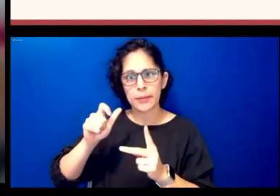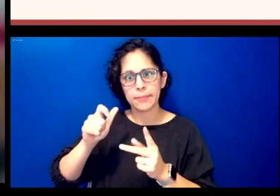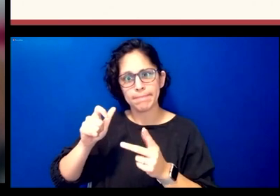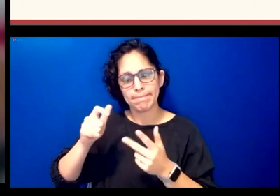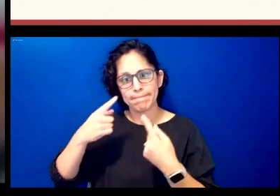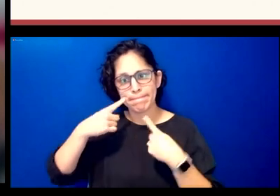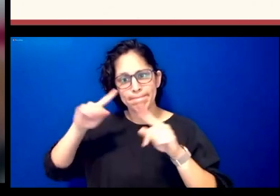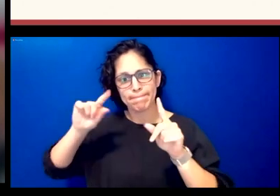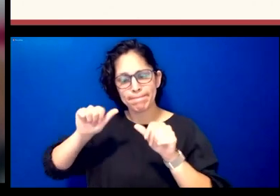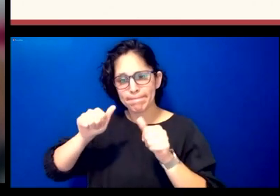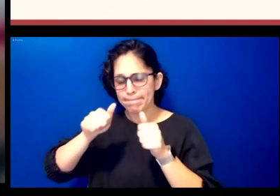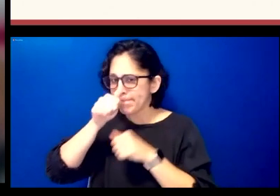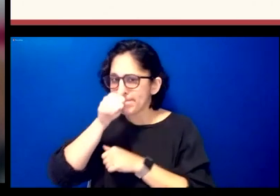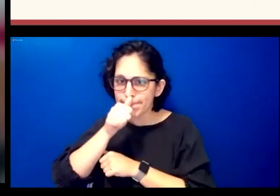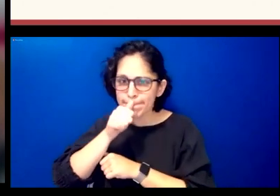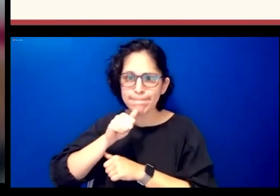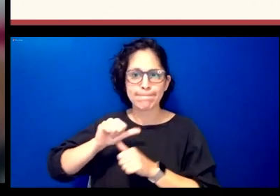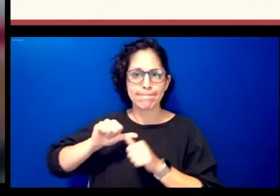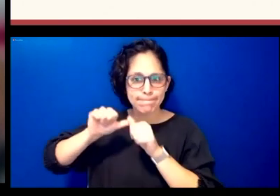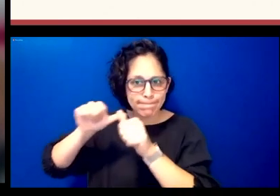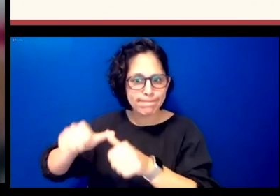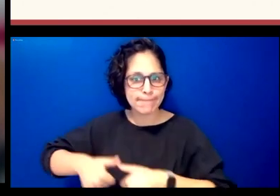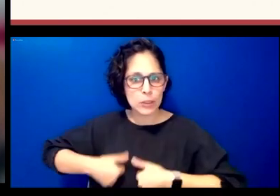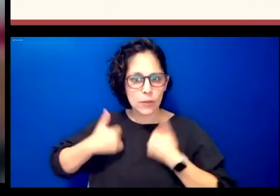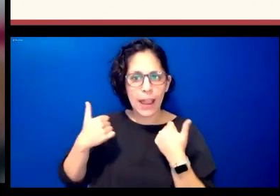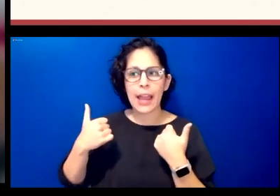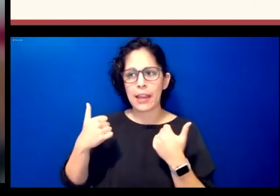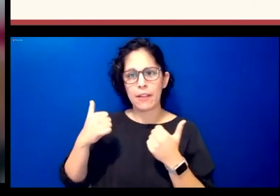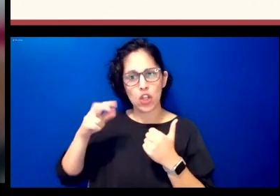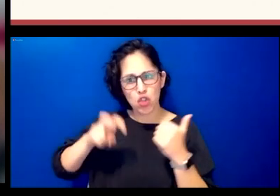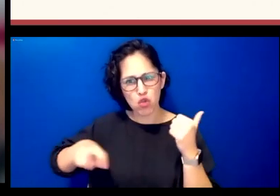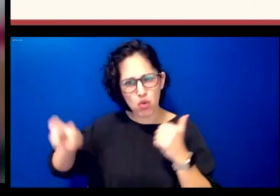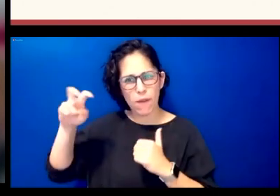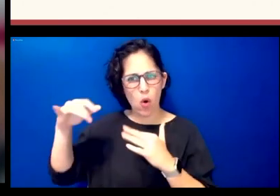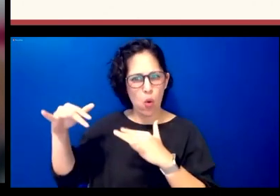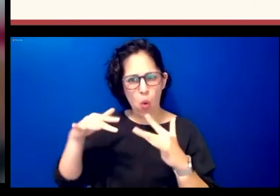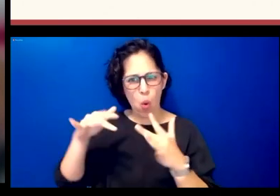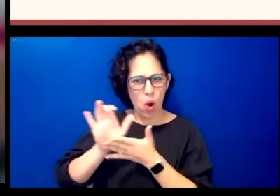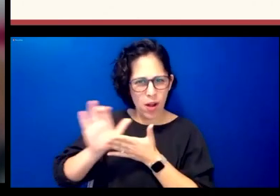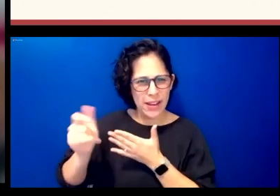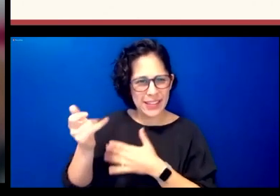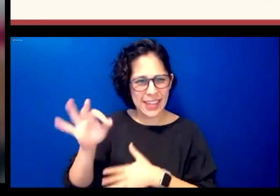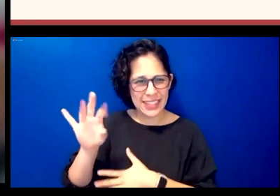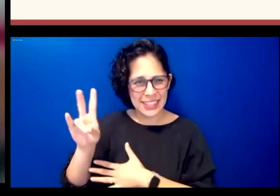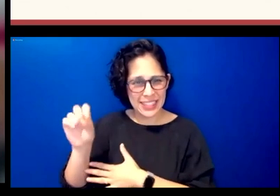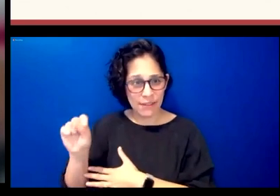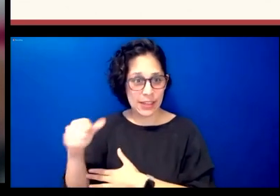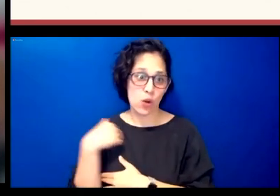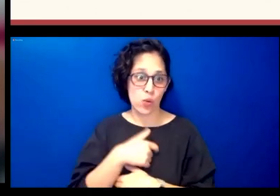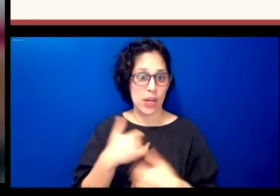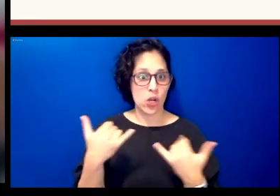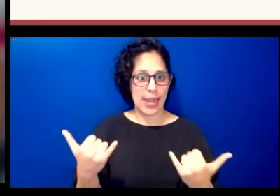tribal warfare in the 1730s and now we're up to 73 000 enrolled chickasaw citizens 57